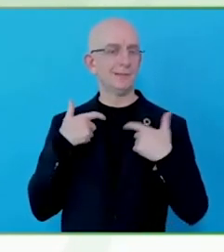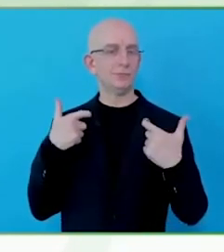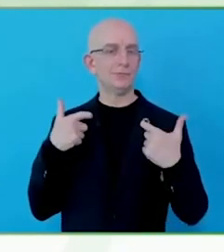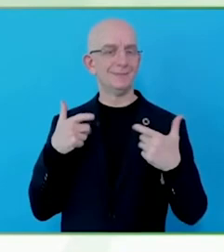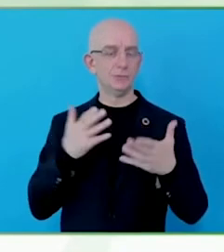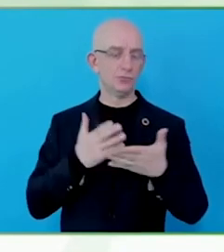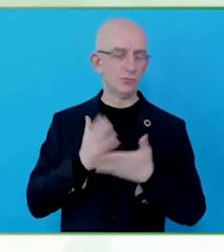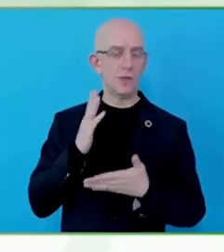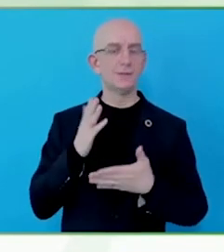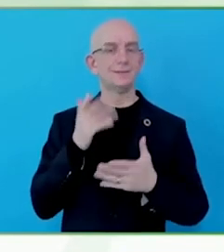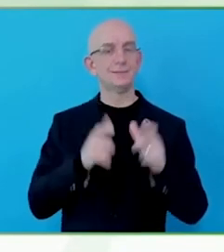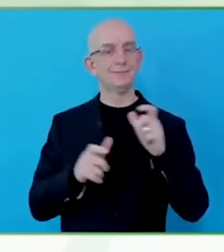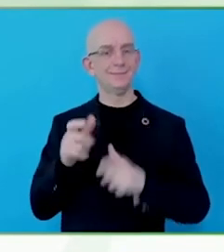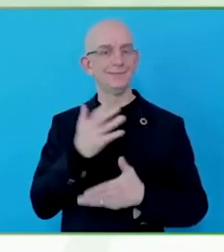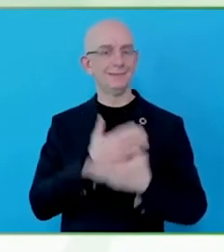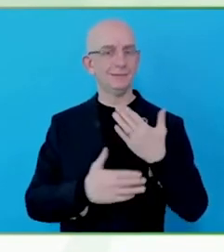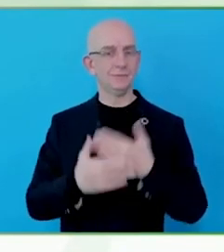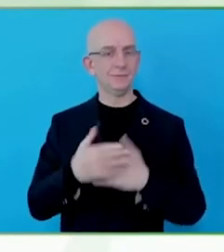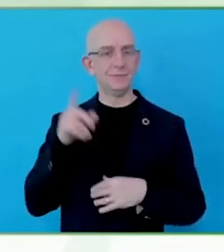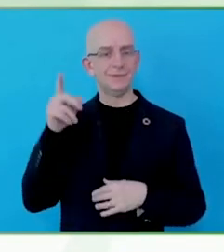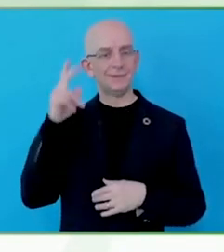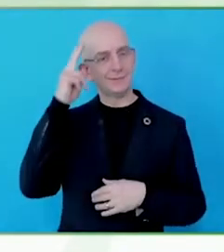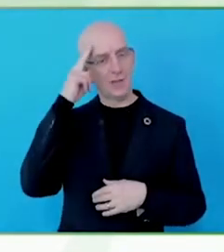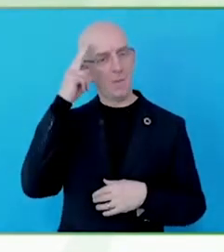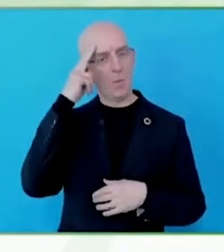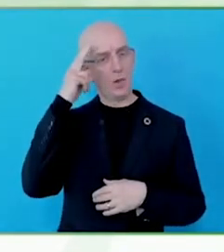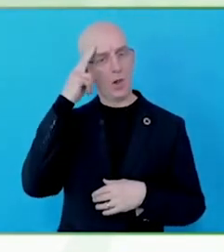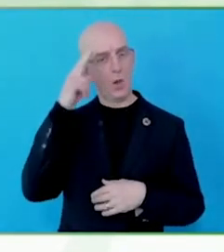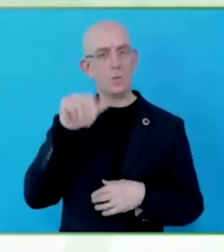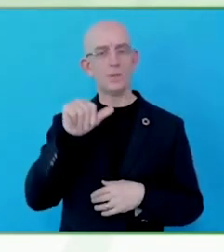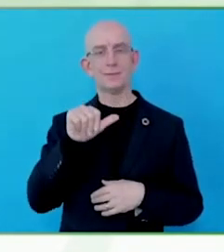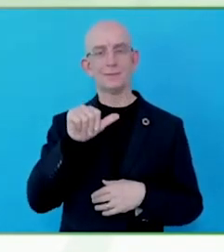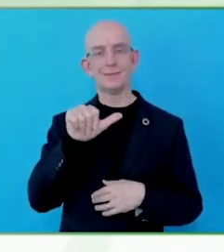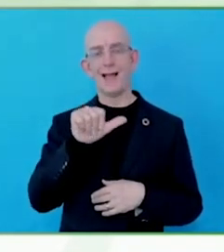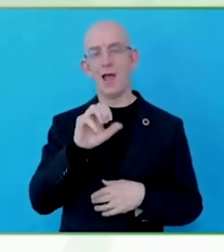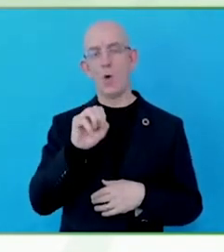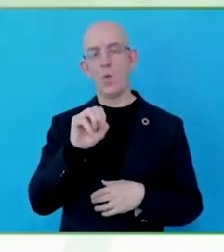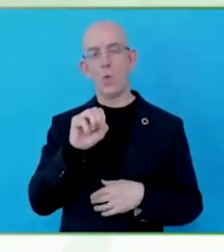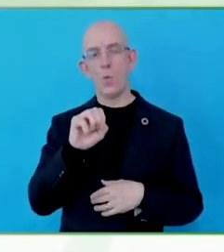And I became the CEO of ICOM Libras.